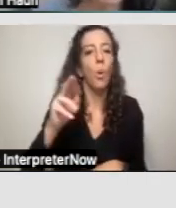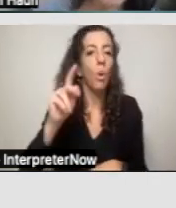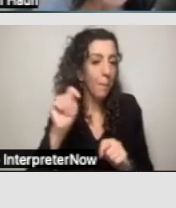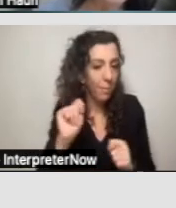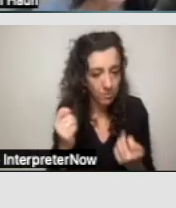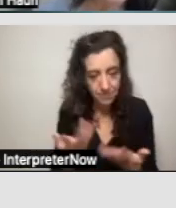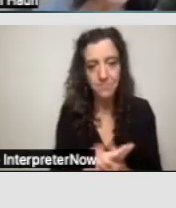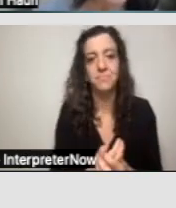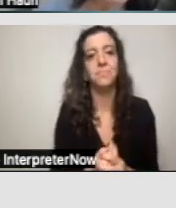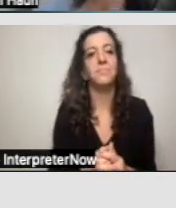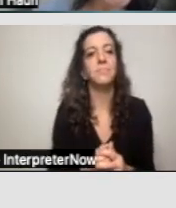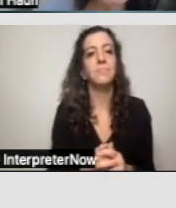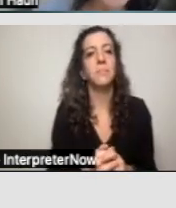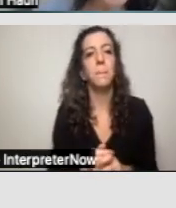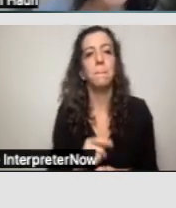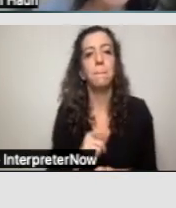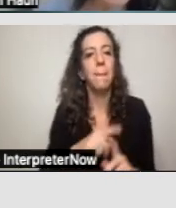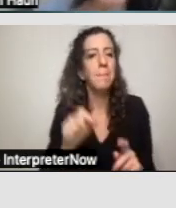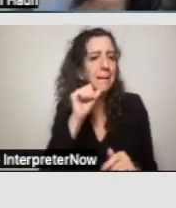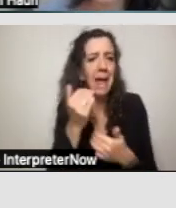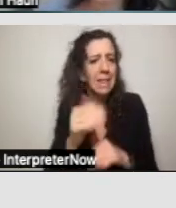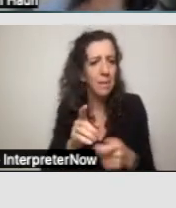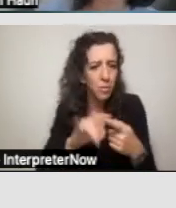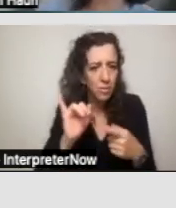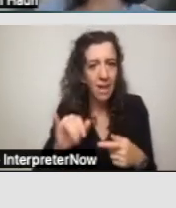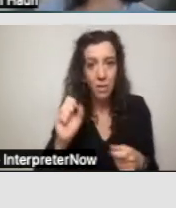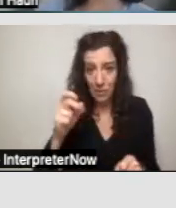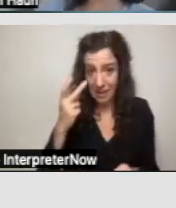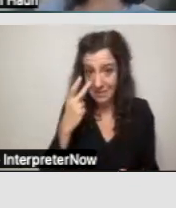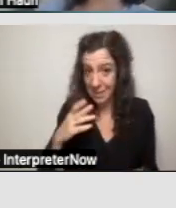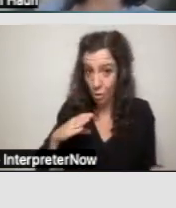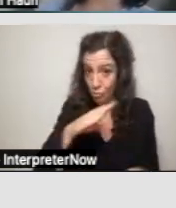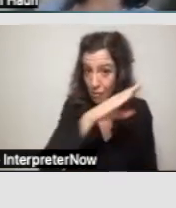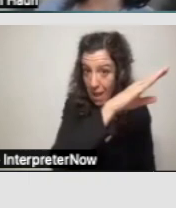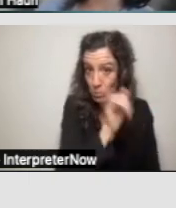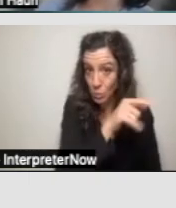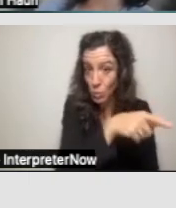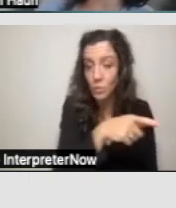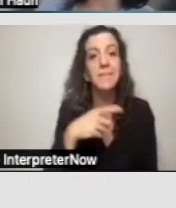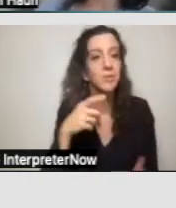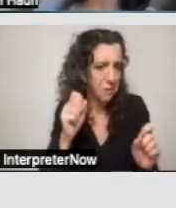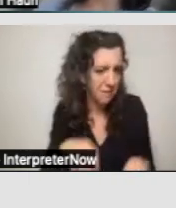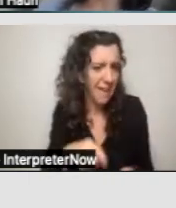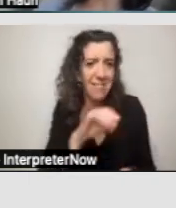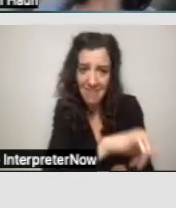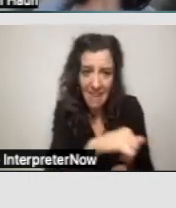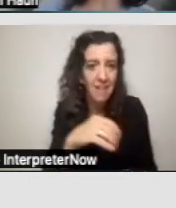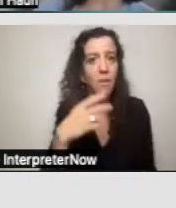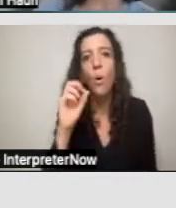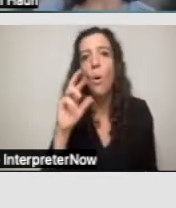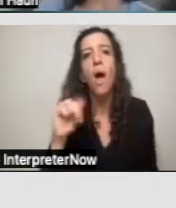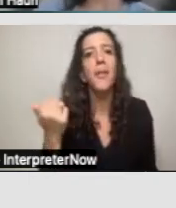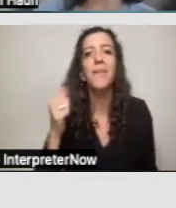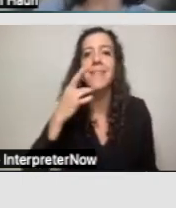We have a visual of a ramp here, but it can also be things like flashing light alerts,